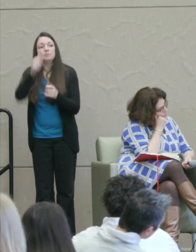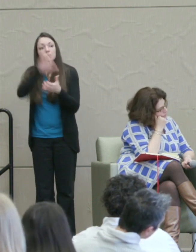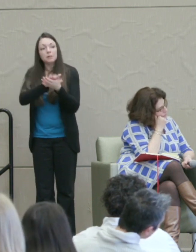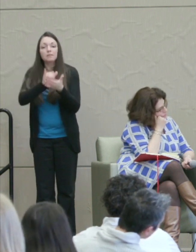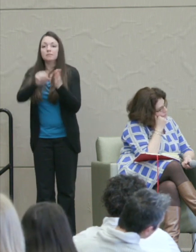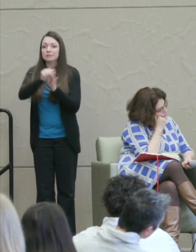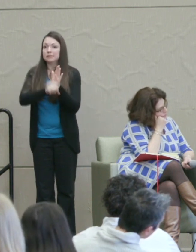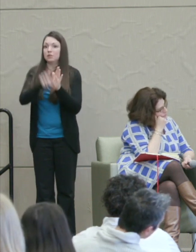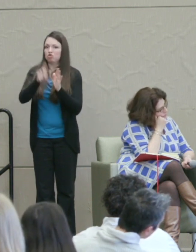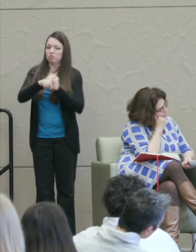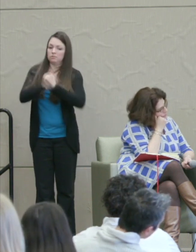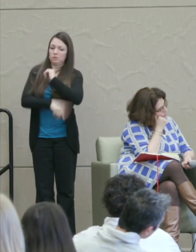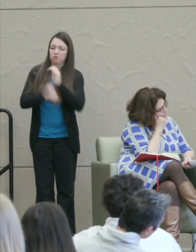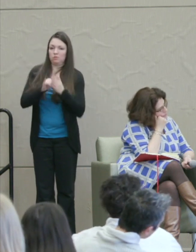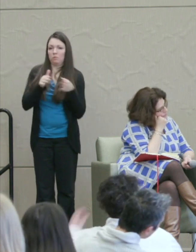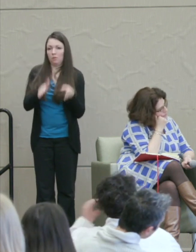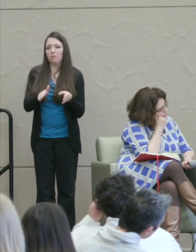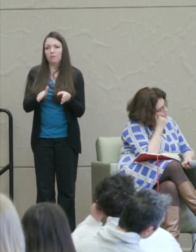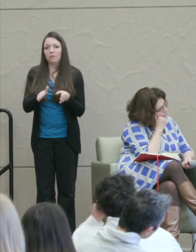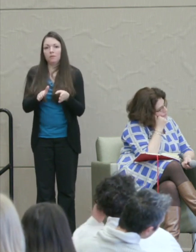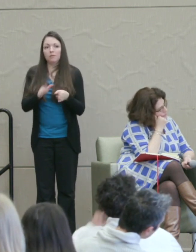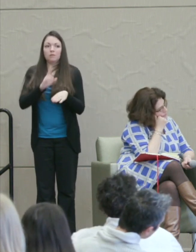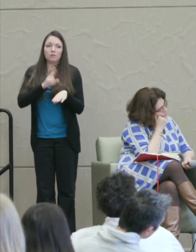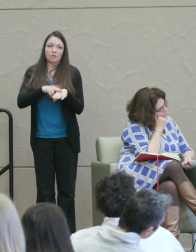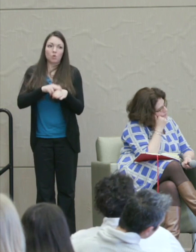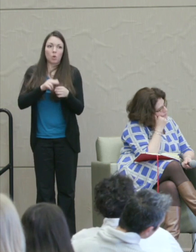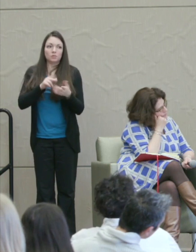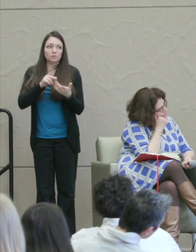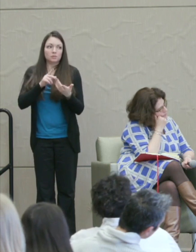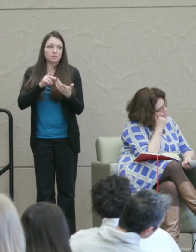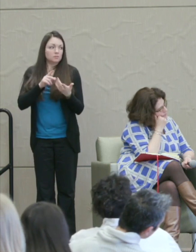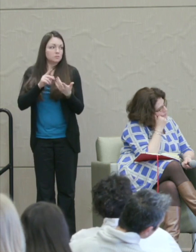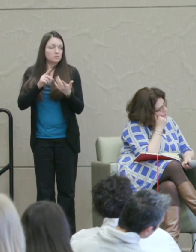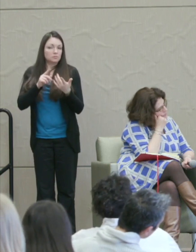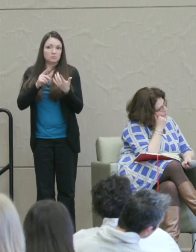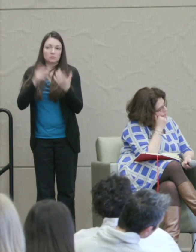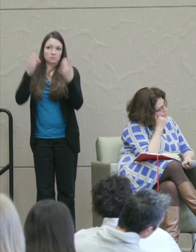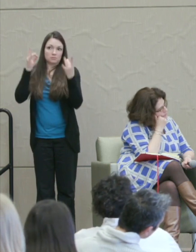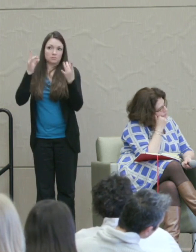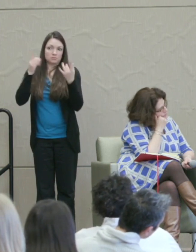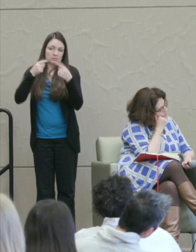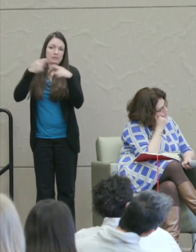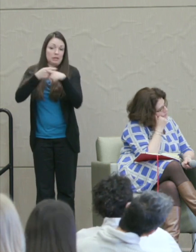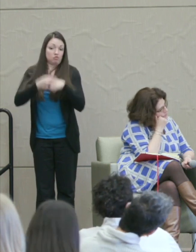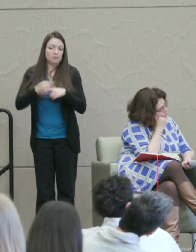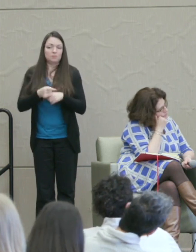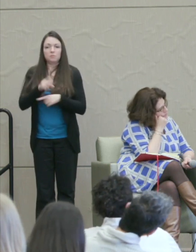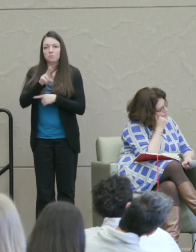Now of course it was contradicted by the utilitarians in the 18th century.